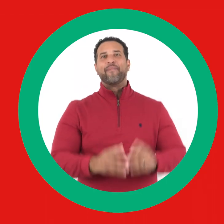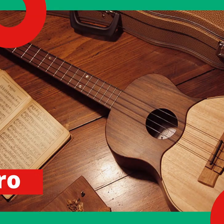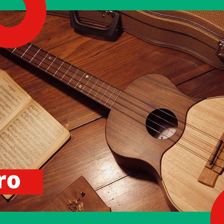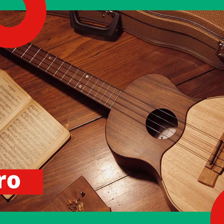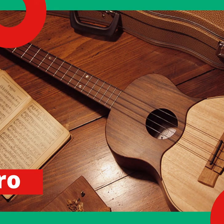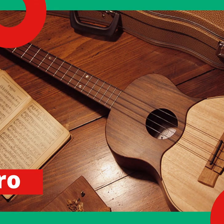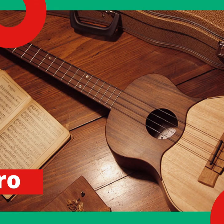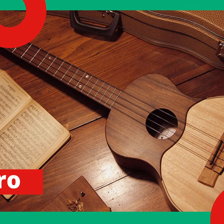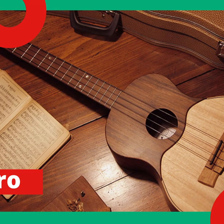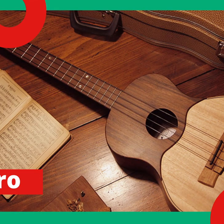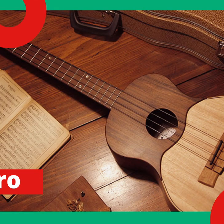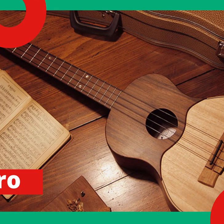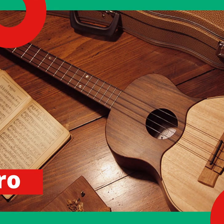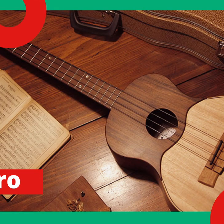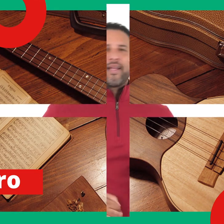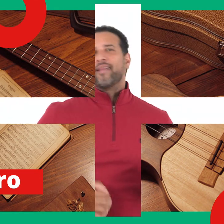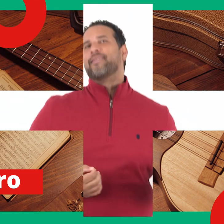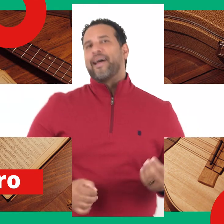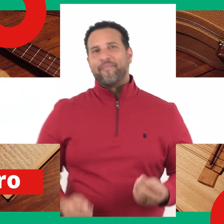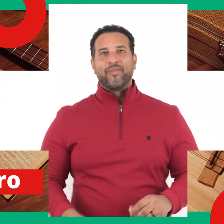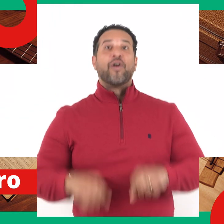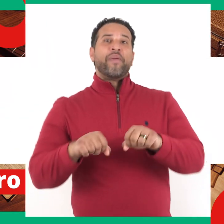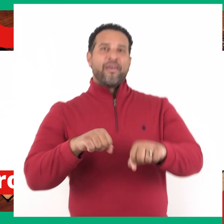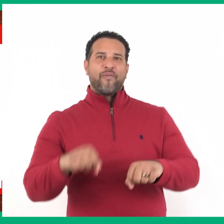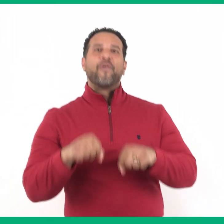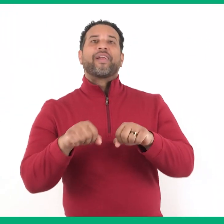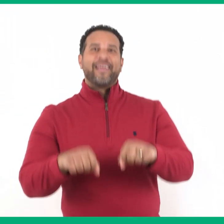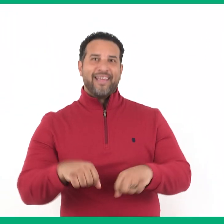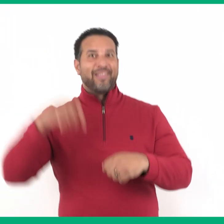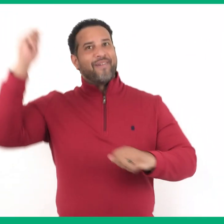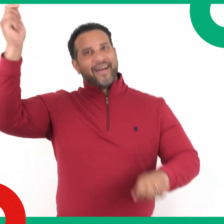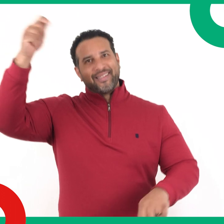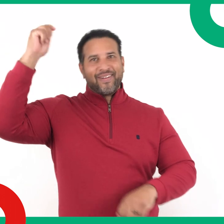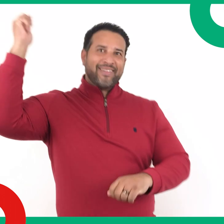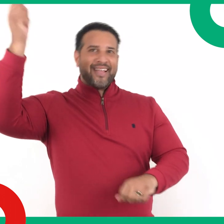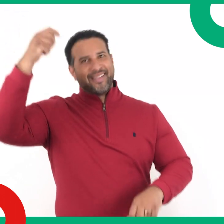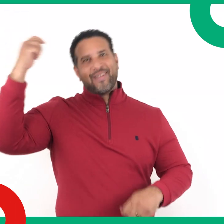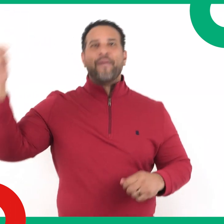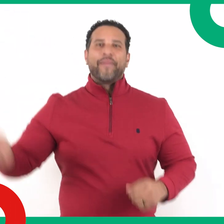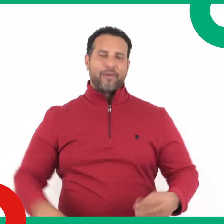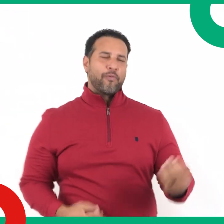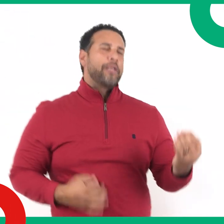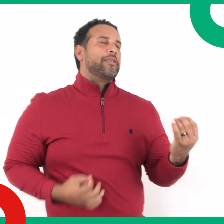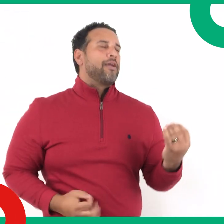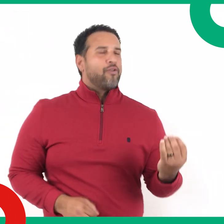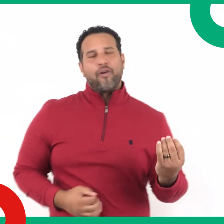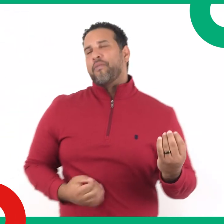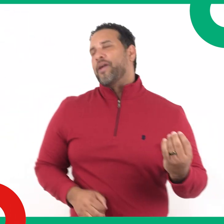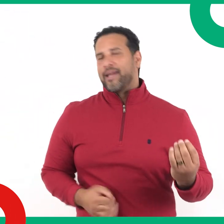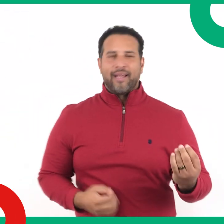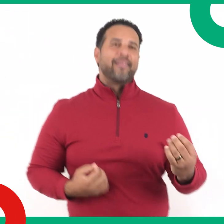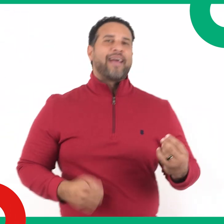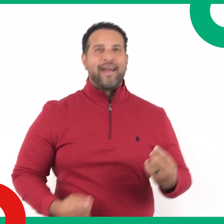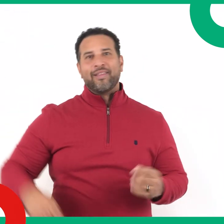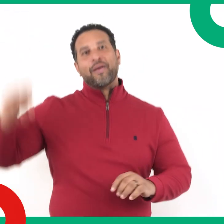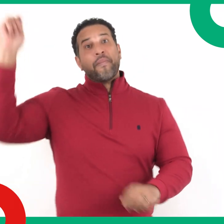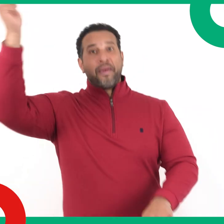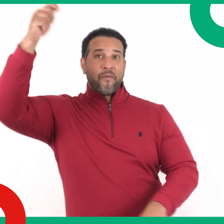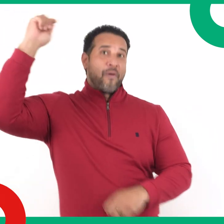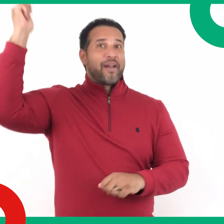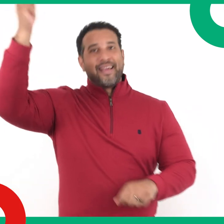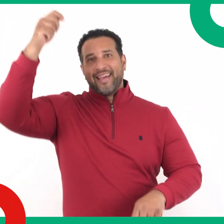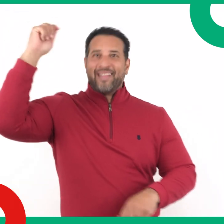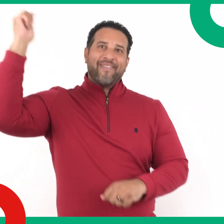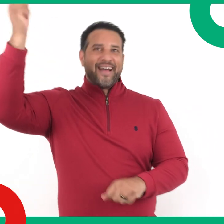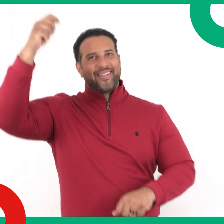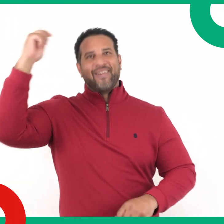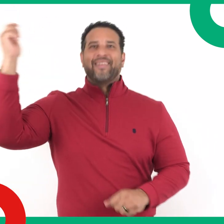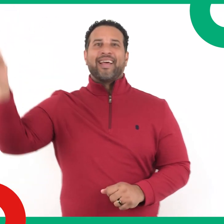Con mi cuatrico, voy cantando, mi burrito va trotando.